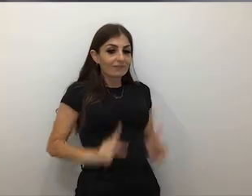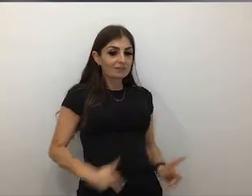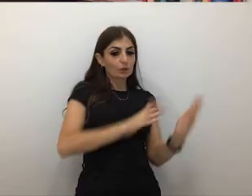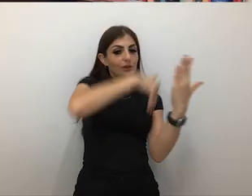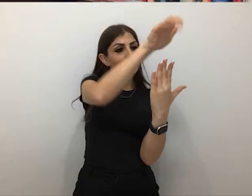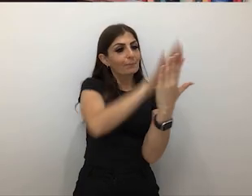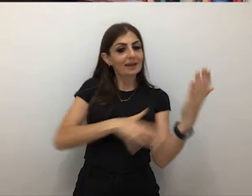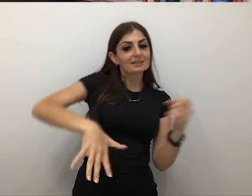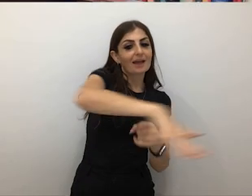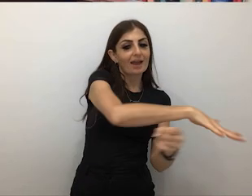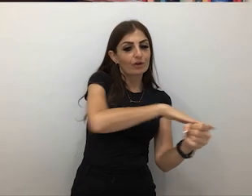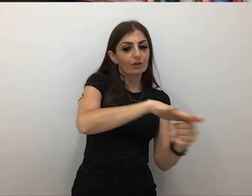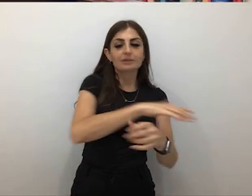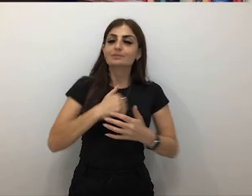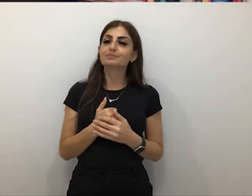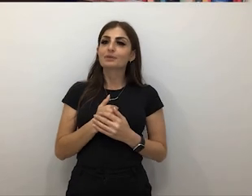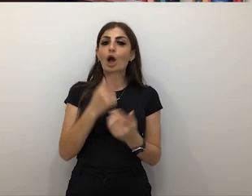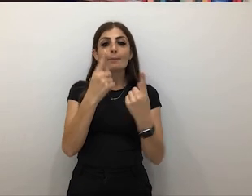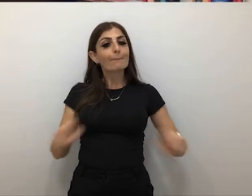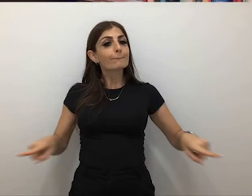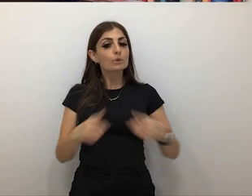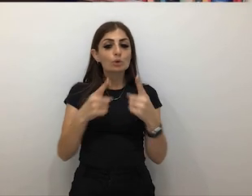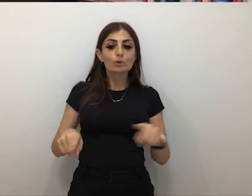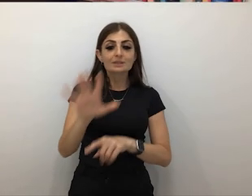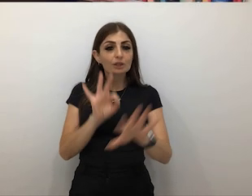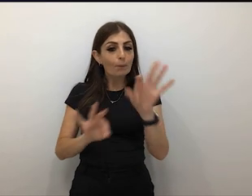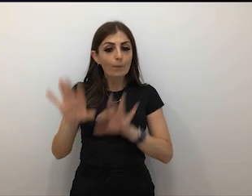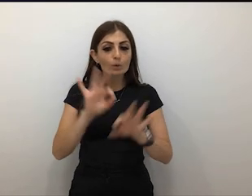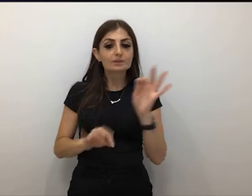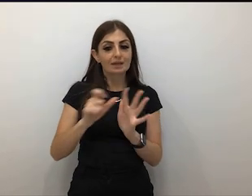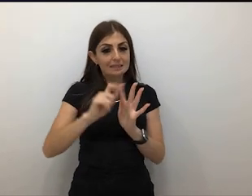I'm a music composer, producer, DJ, electronic artist.